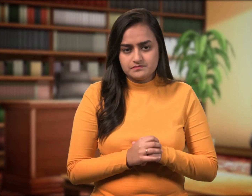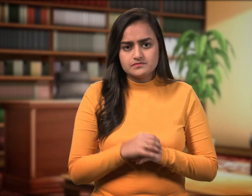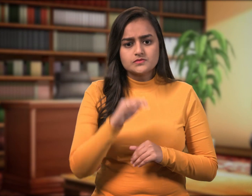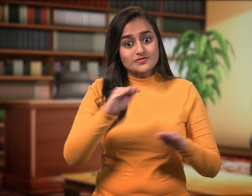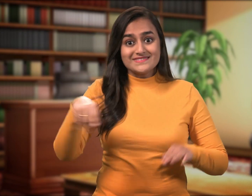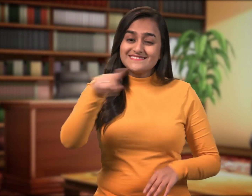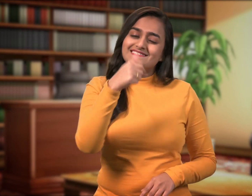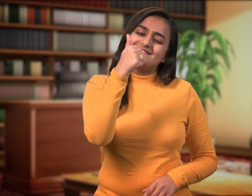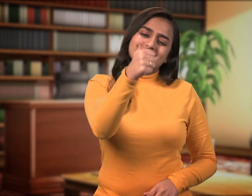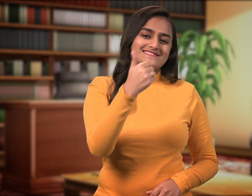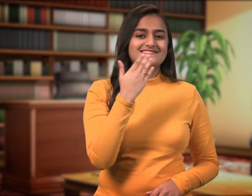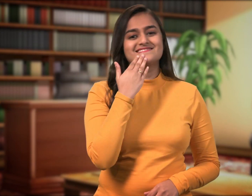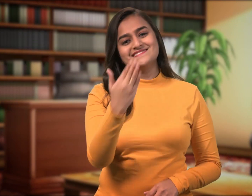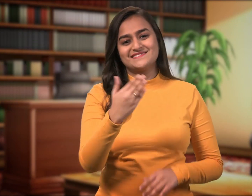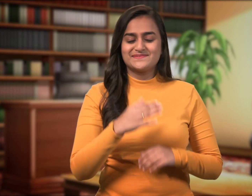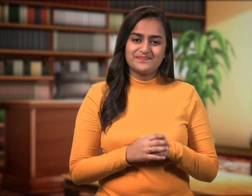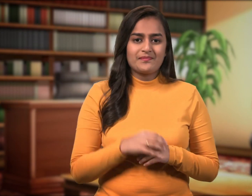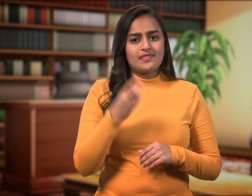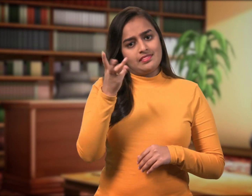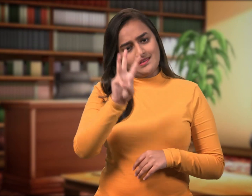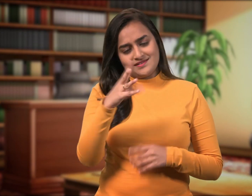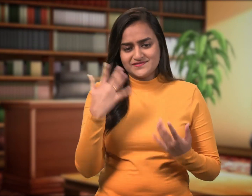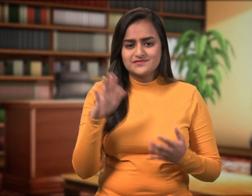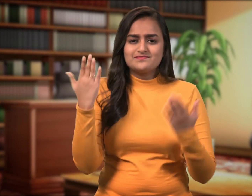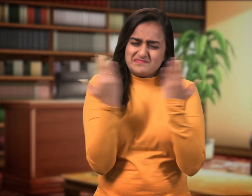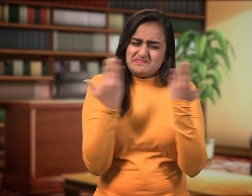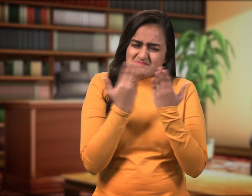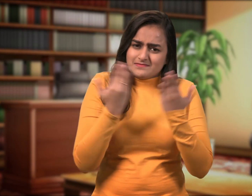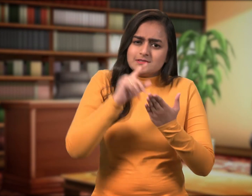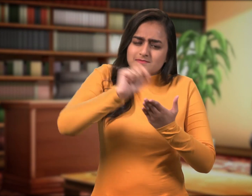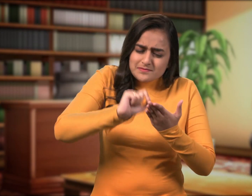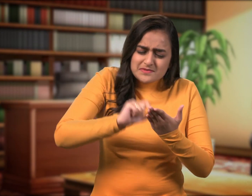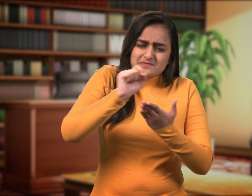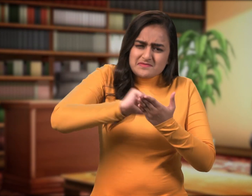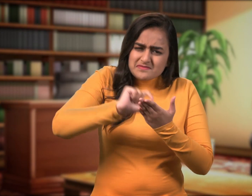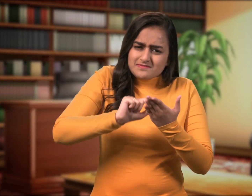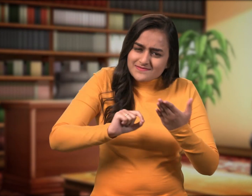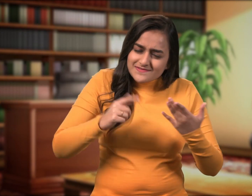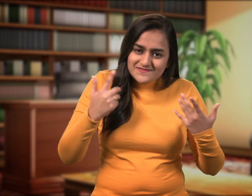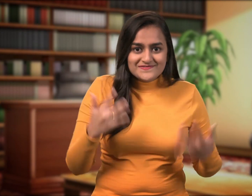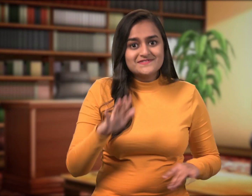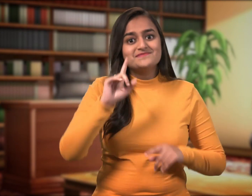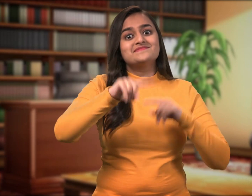The students thanked him. In 3 days time they prepared for test.